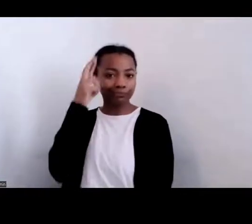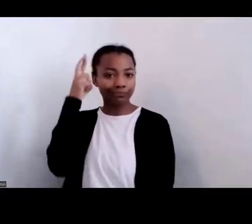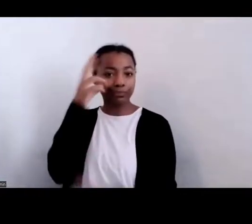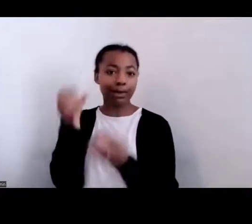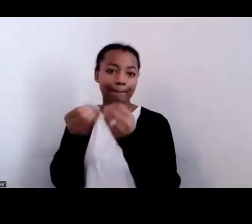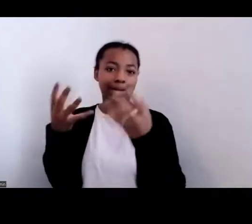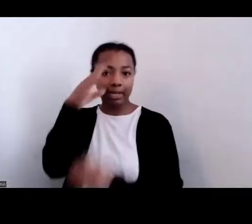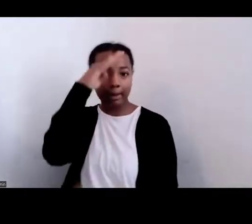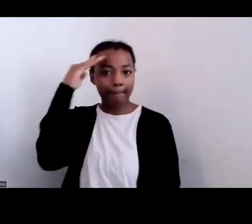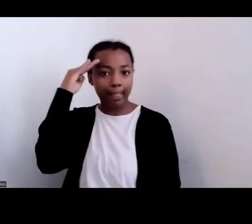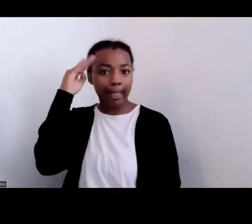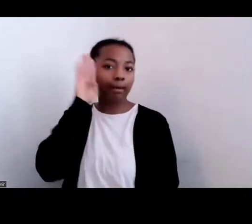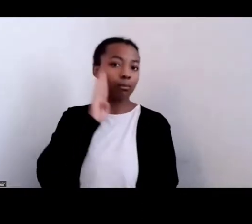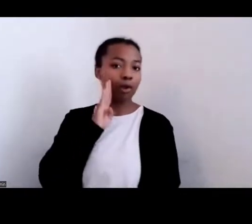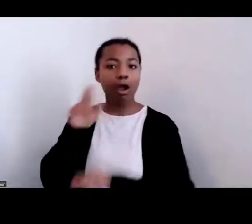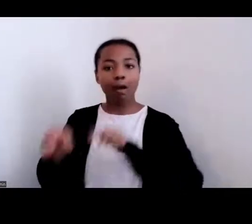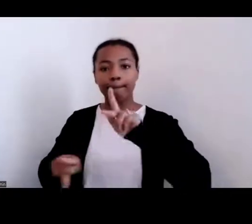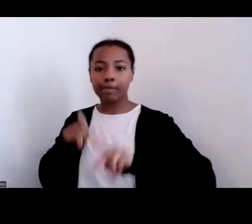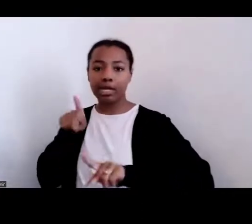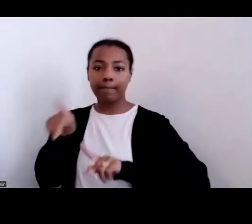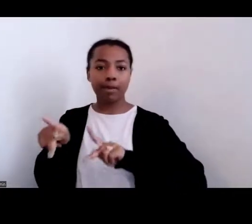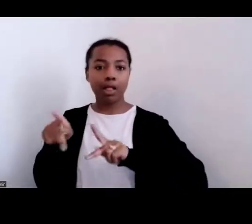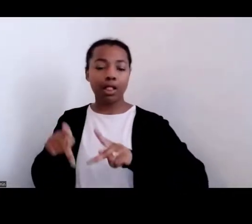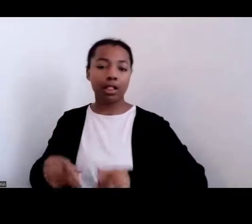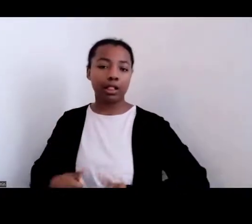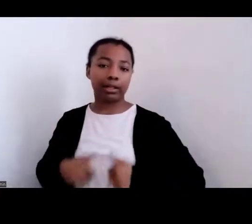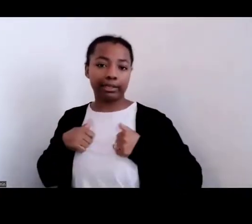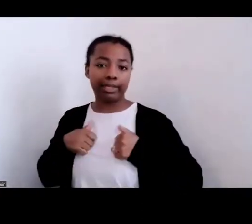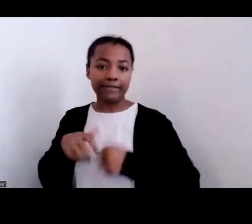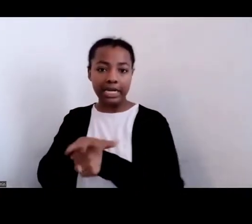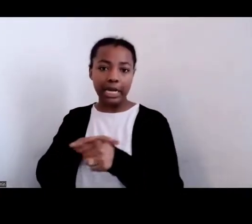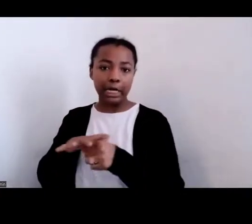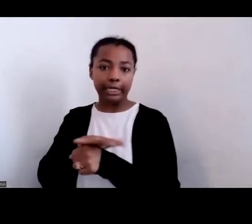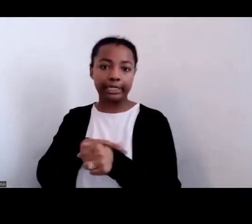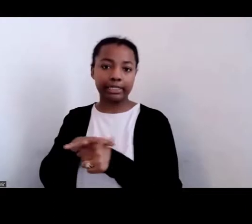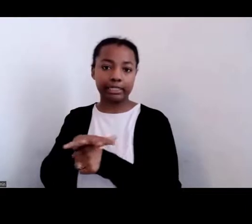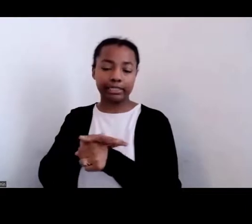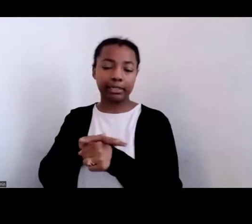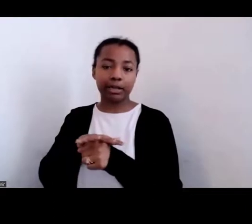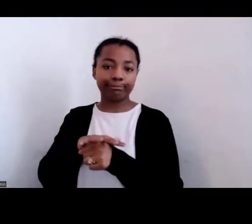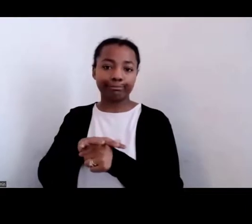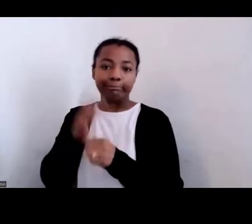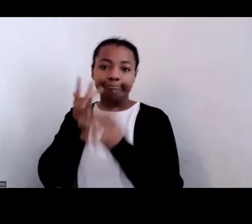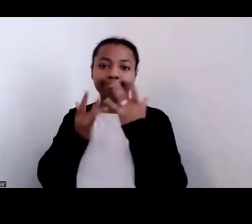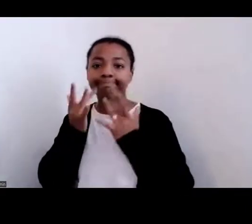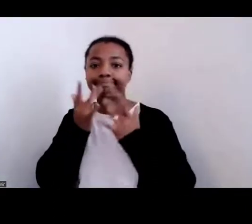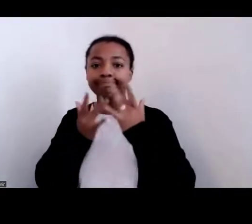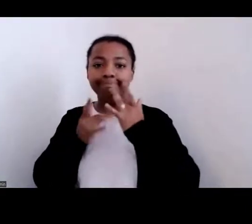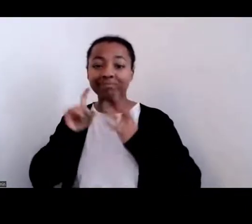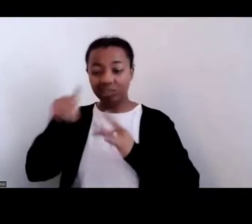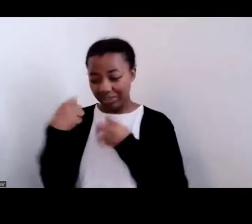brown people live in areas, regardless of your means, where you have to travel quite a distance to have access